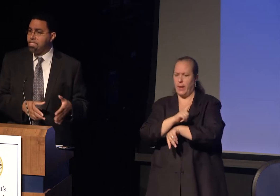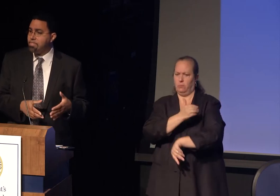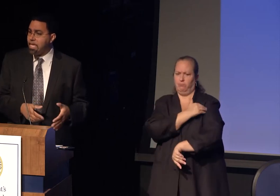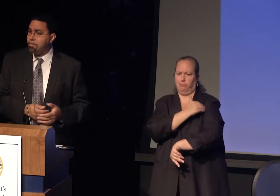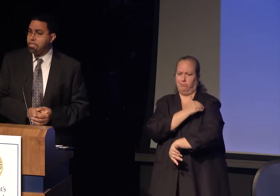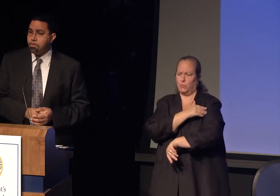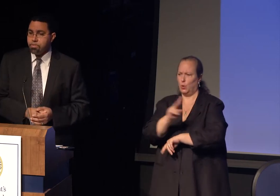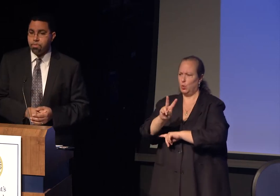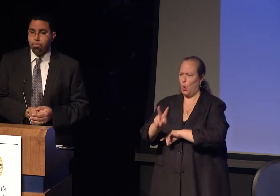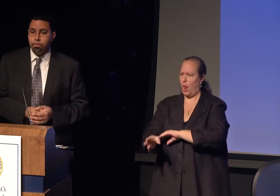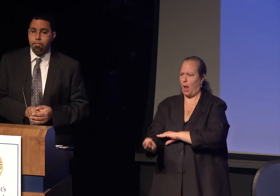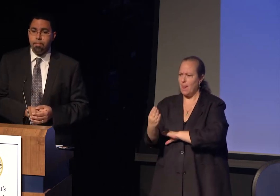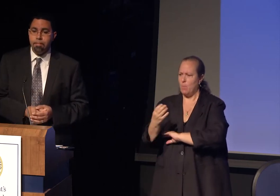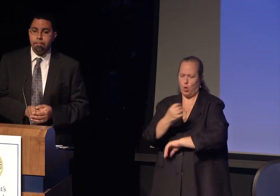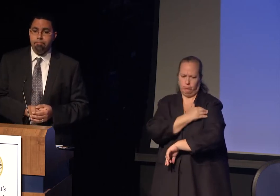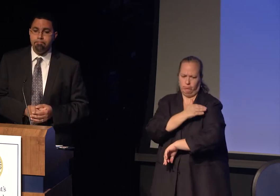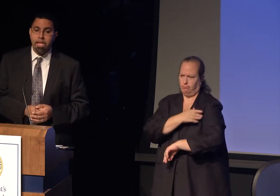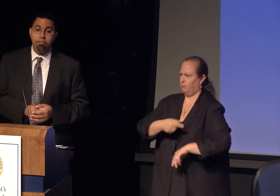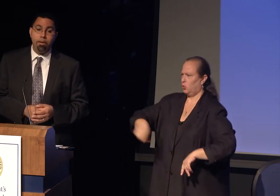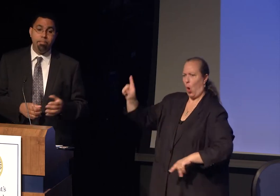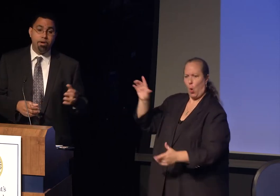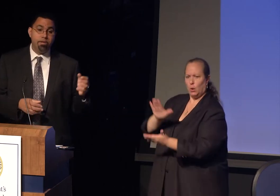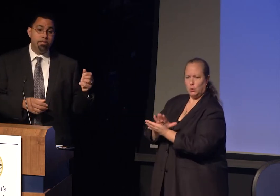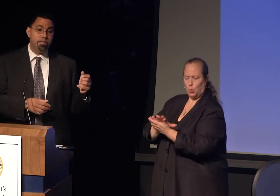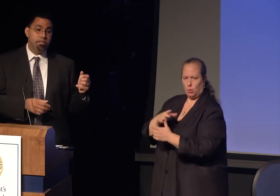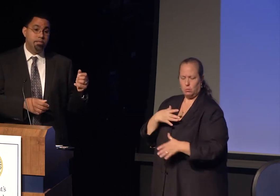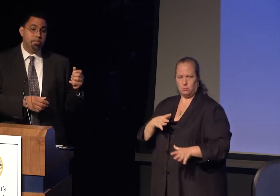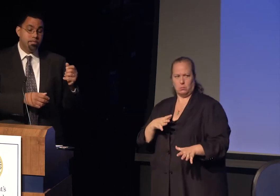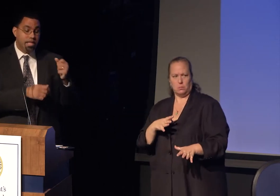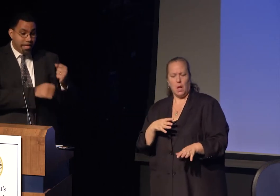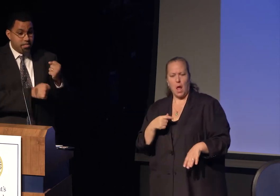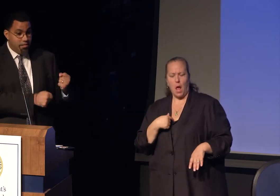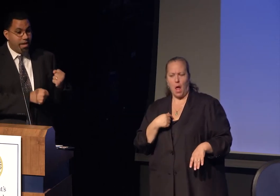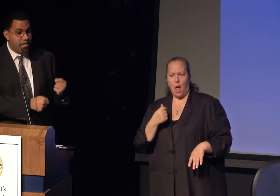and said it was time to go to school. I remember clinging to the banister